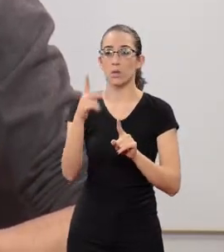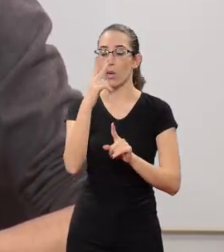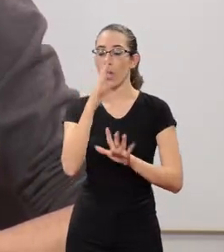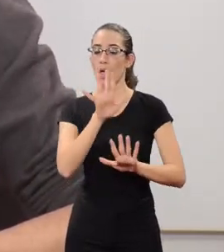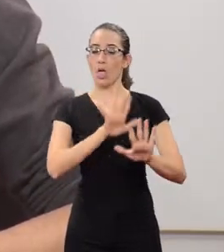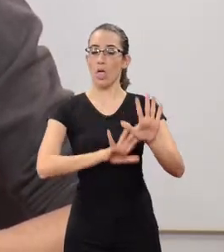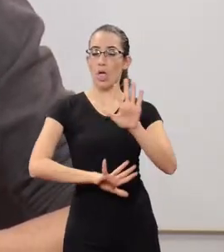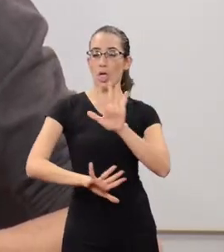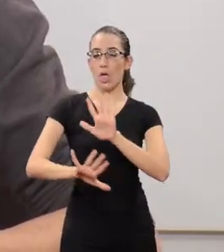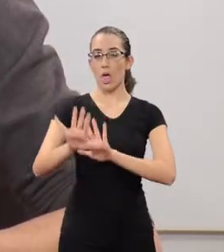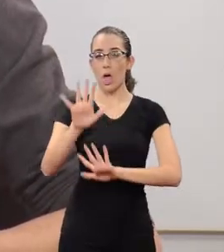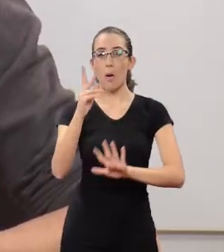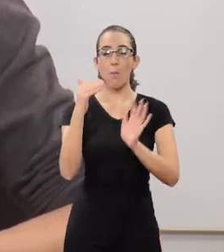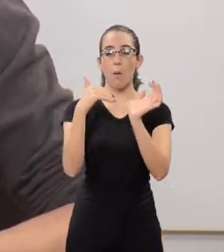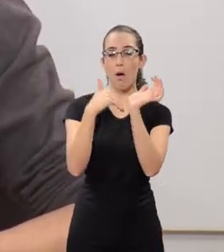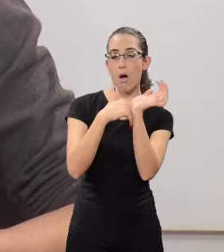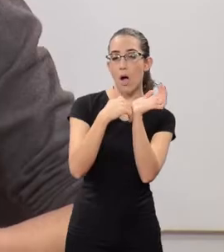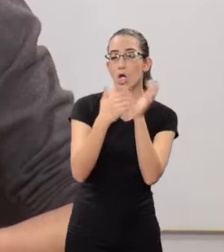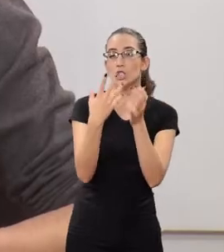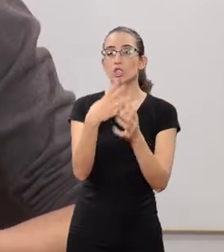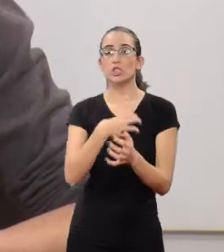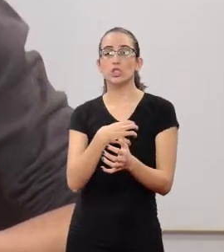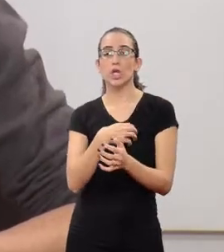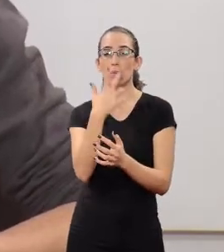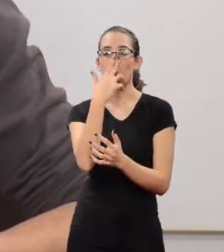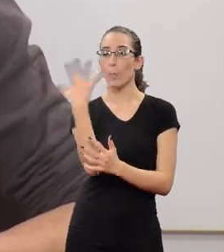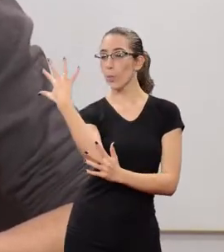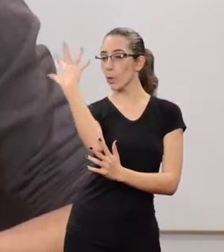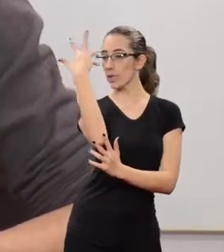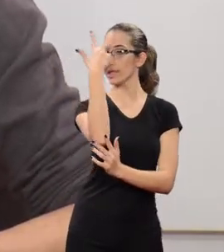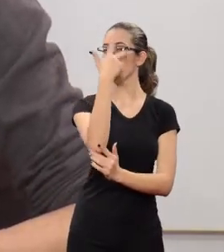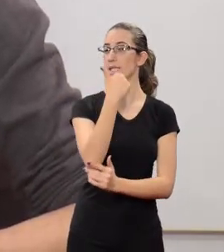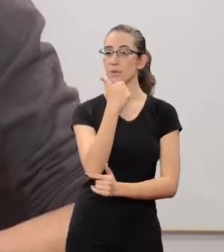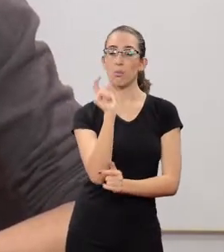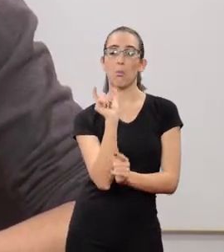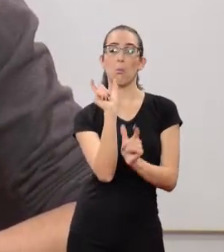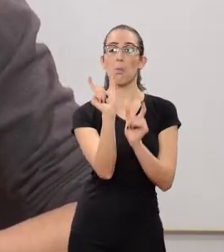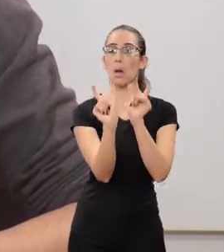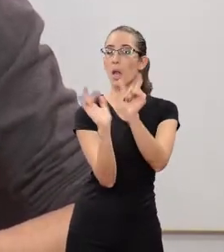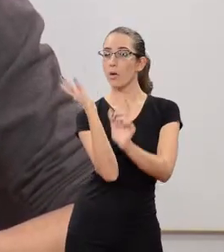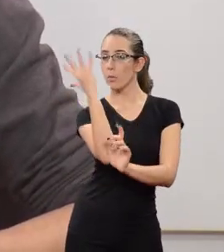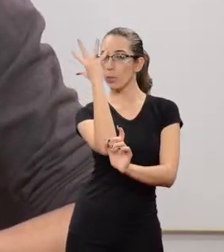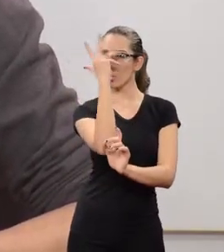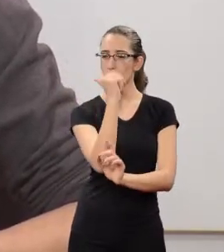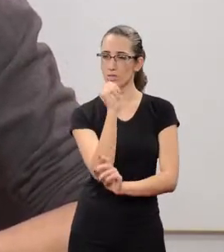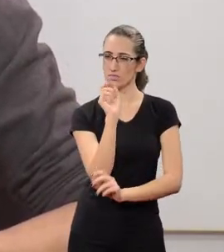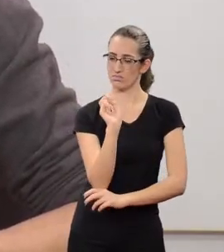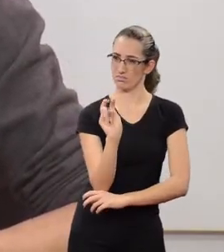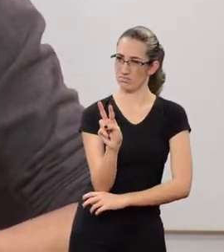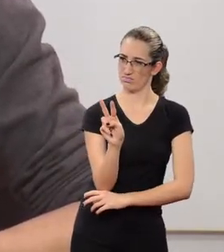but they veil this, they fantasize and mystify it with pretty words. Sometimes it's easier